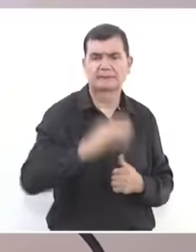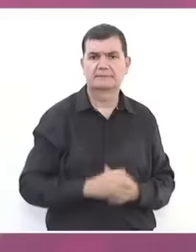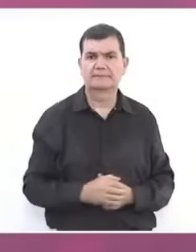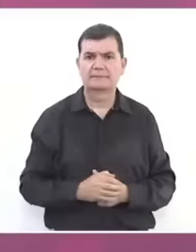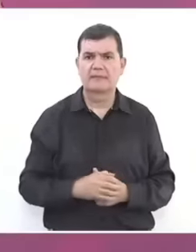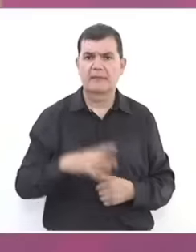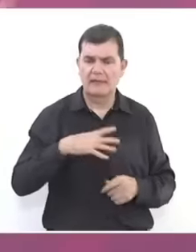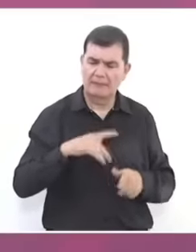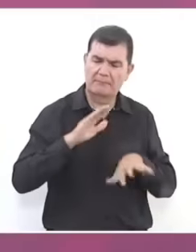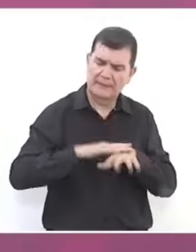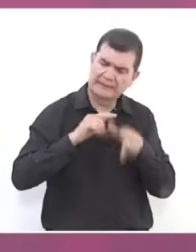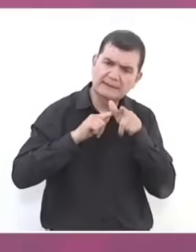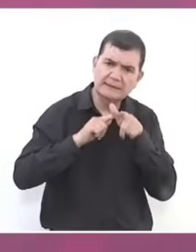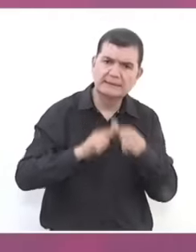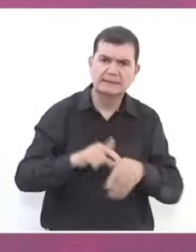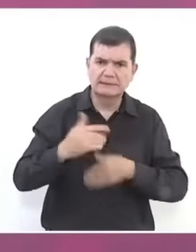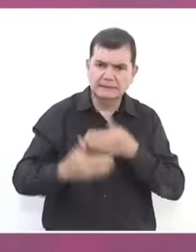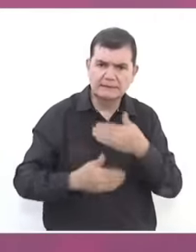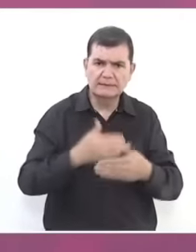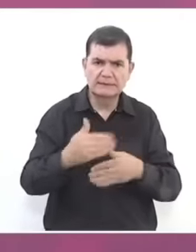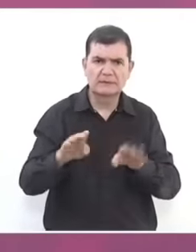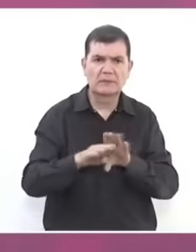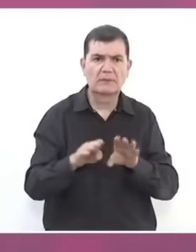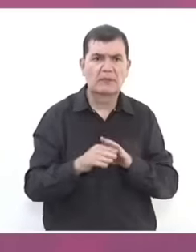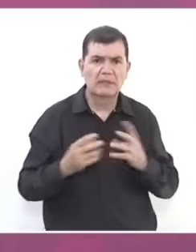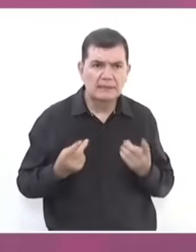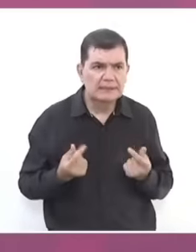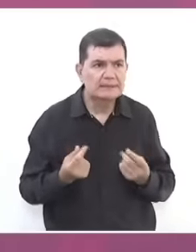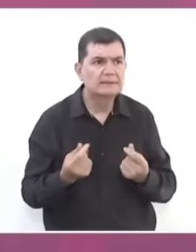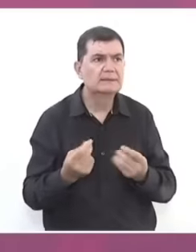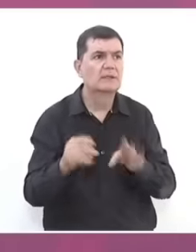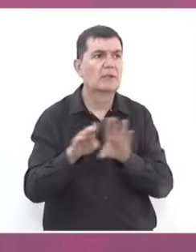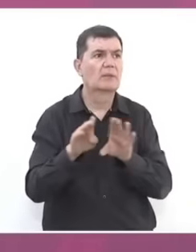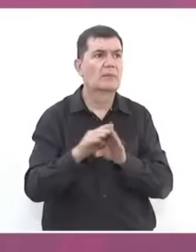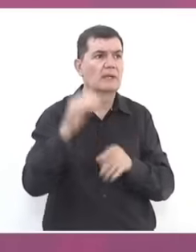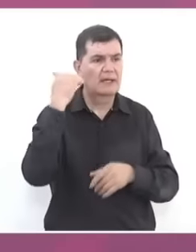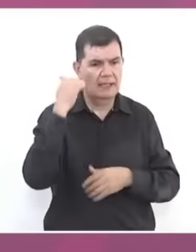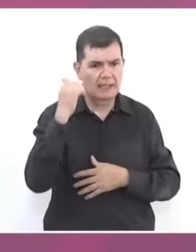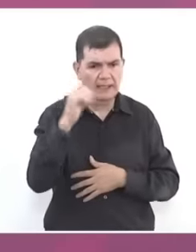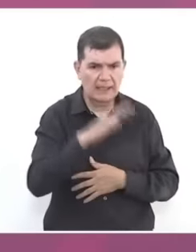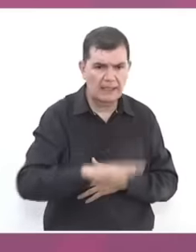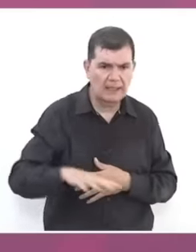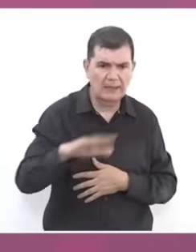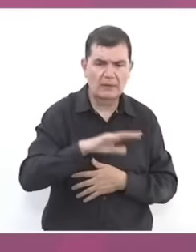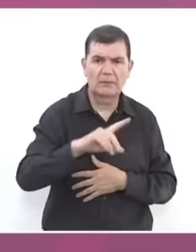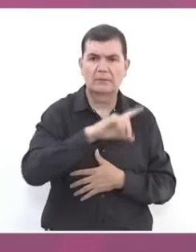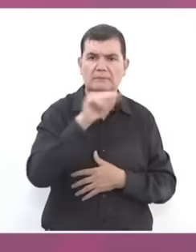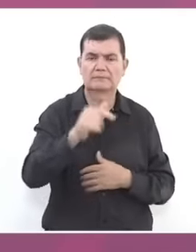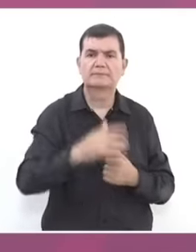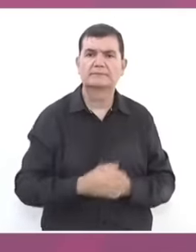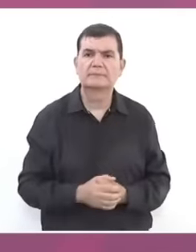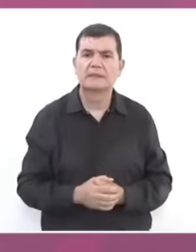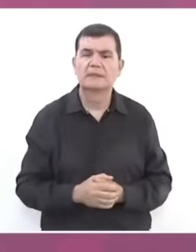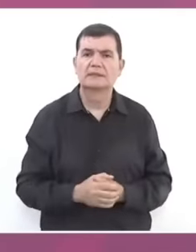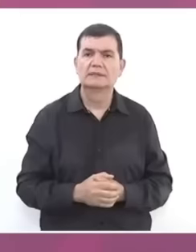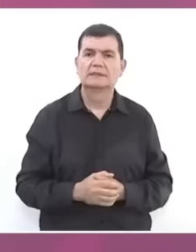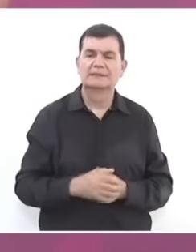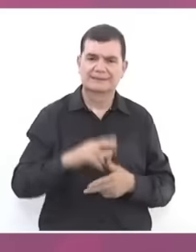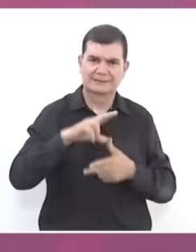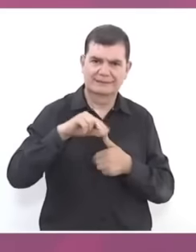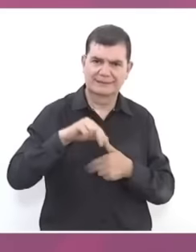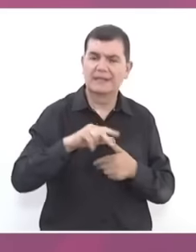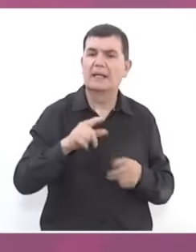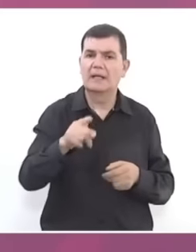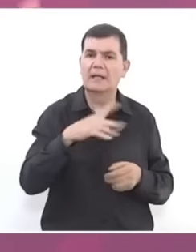give continuity to the reactivation of Acapulco after the lotis, but not only are we going to give it